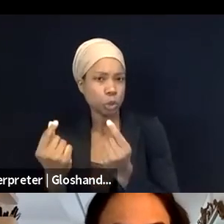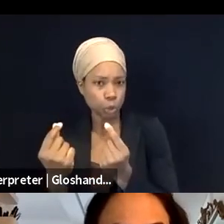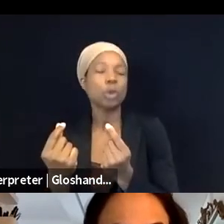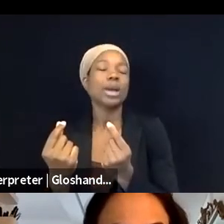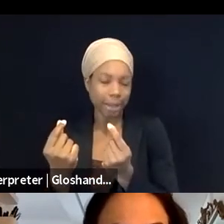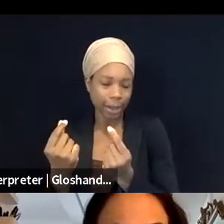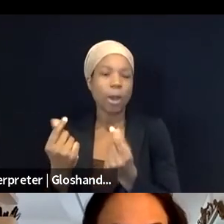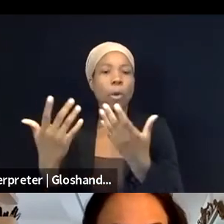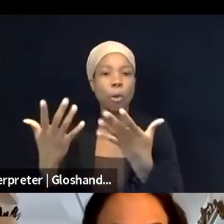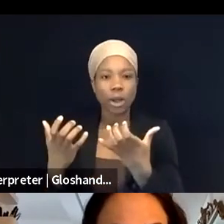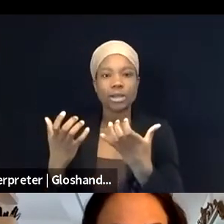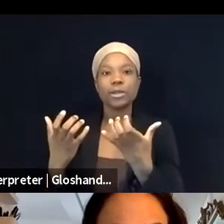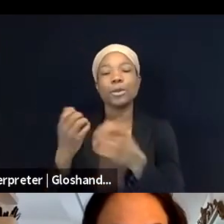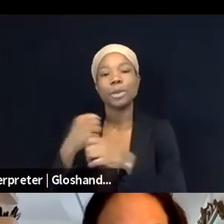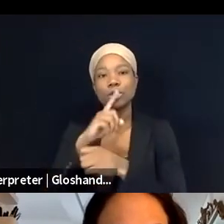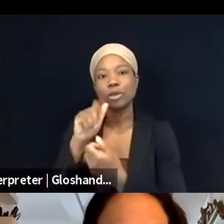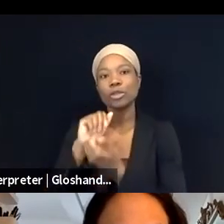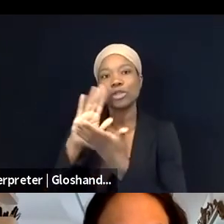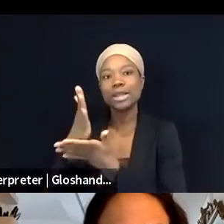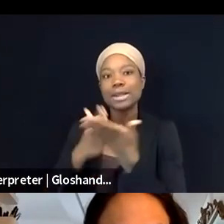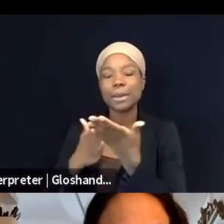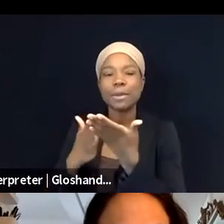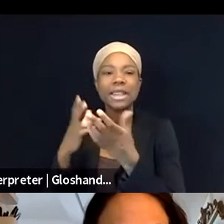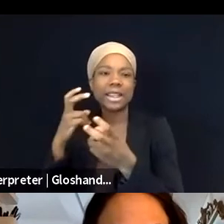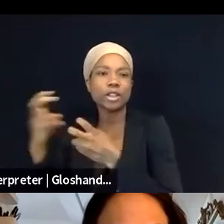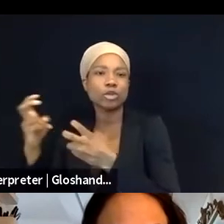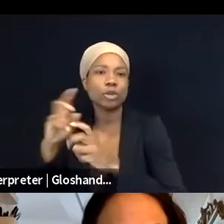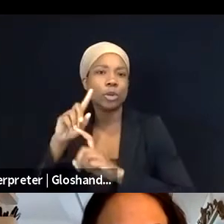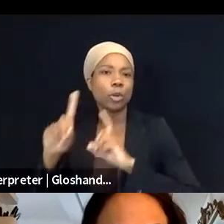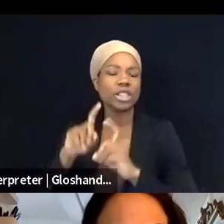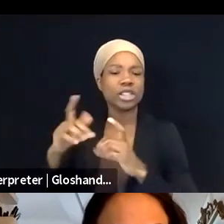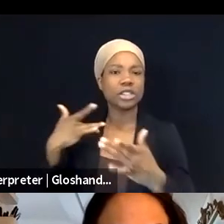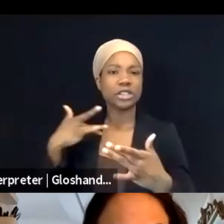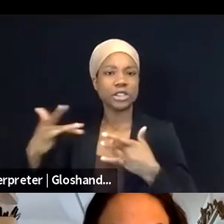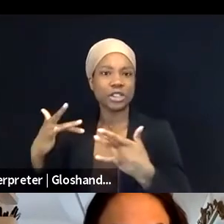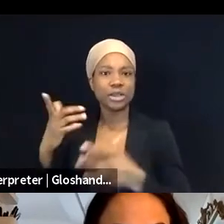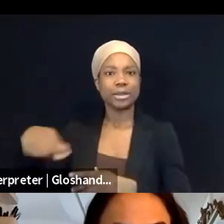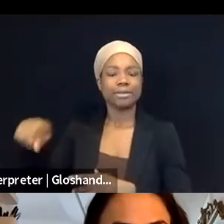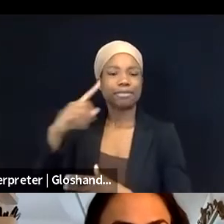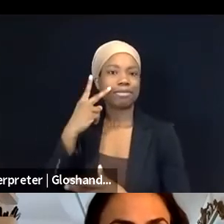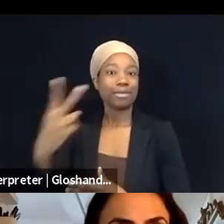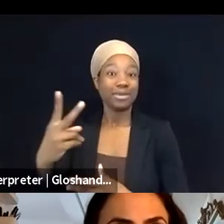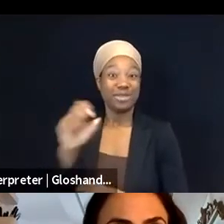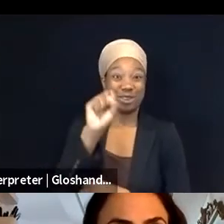that folks doing pro-Palestine advocacy have seen around social media, but also offline speech censorship,